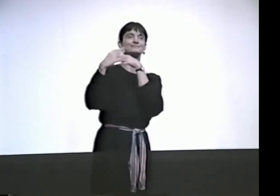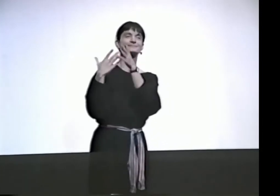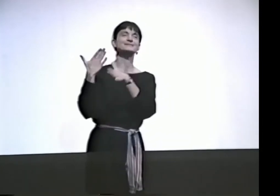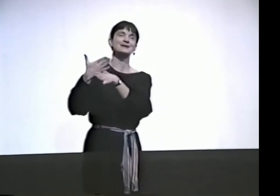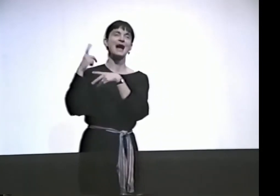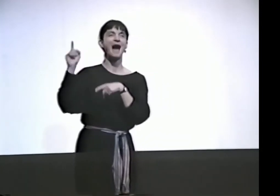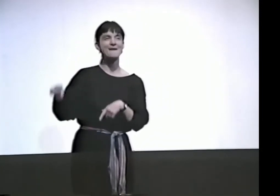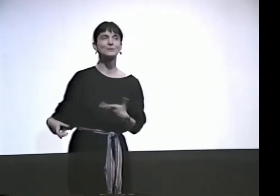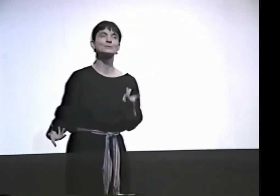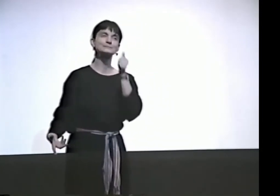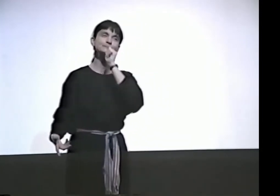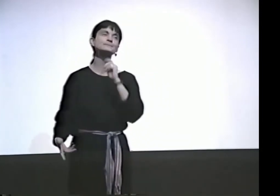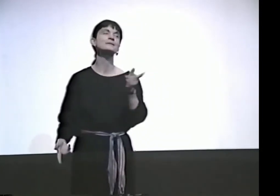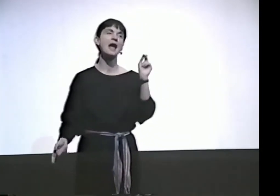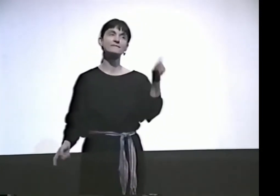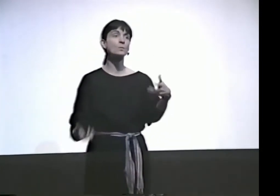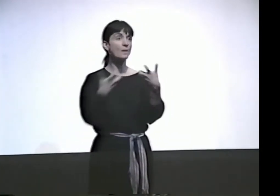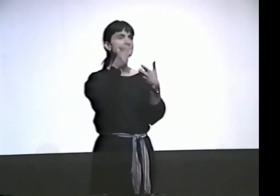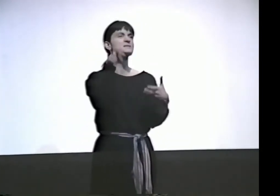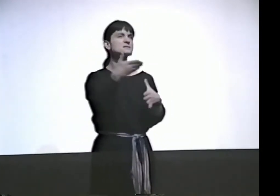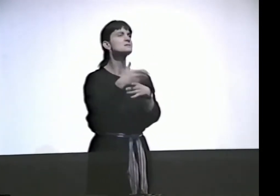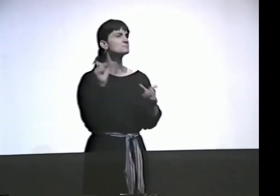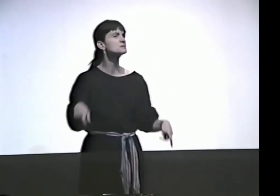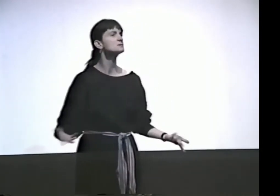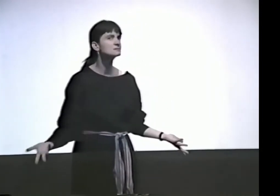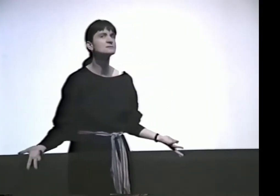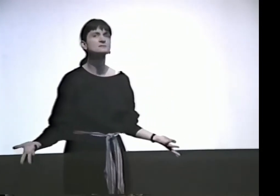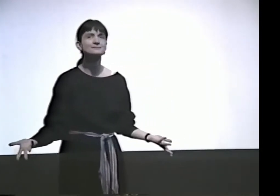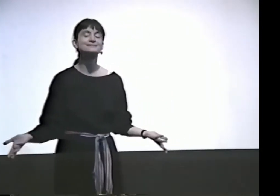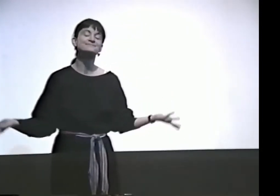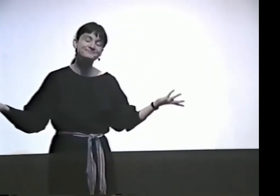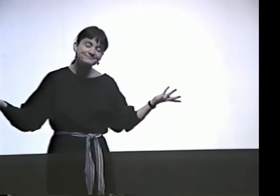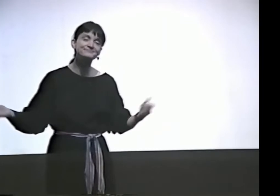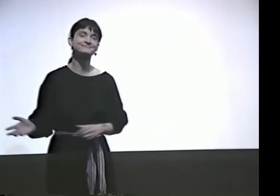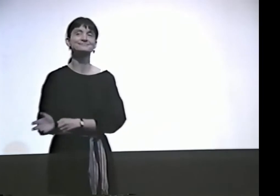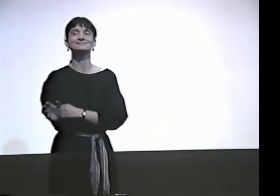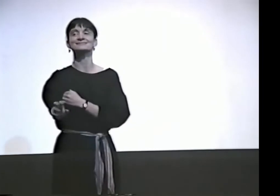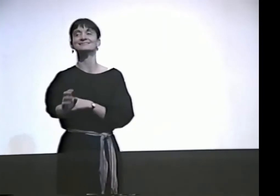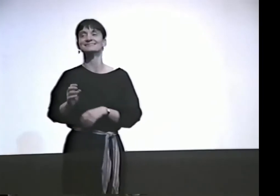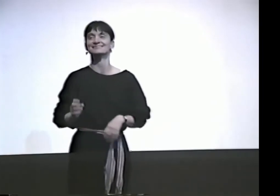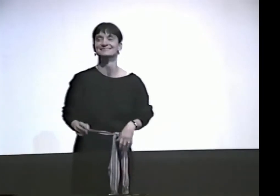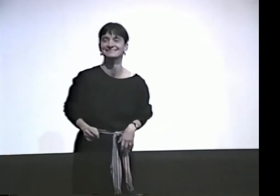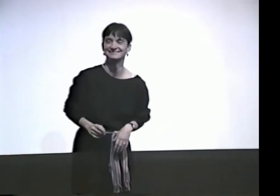OF COURSE HE'S GONNA INFLUENCE ME A BIT. YOU KNOW, I HAVE TO PUT UP WITH THAT, BUT GOT TO SHARE THINGS, TOO, I GUESS.